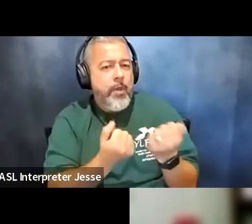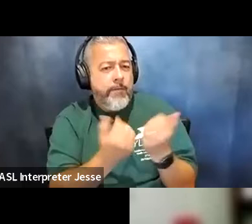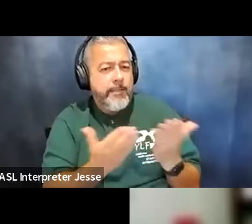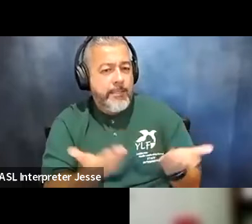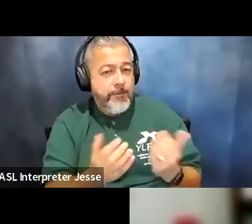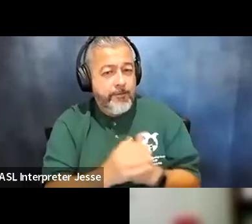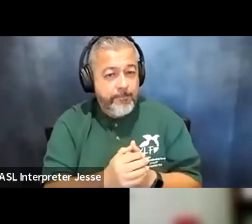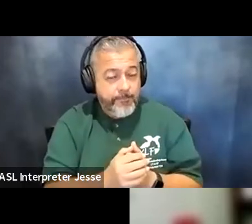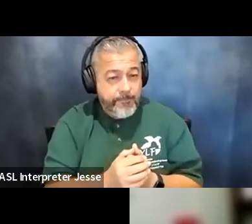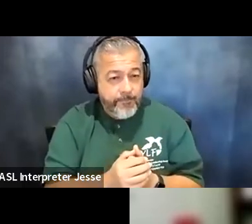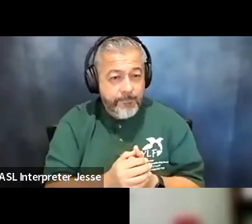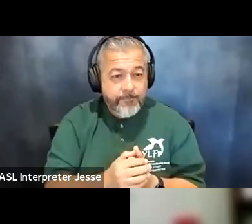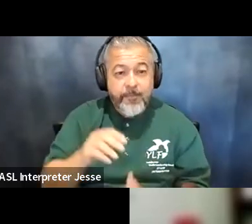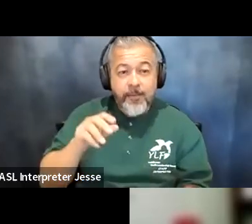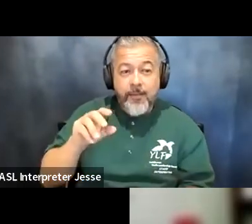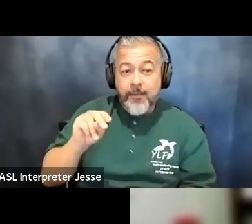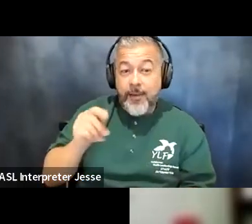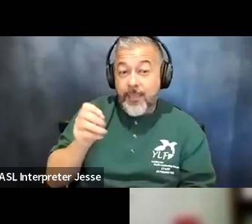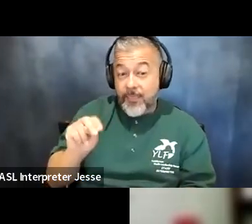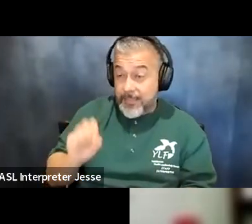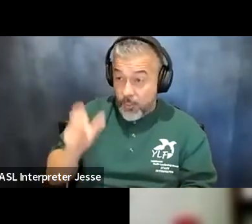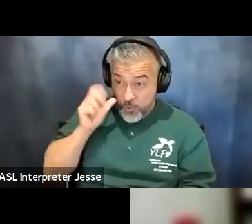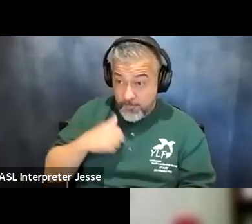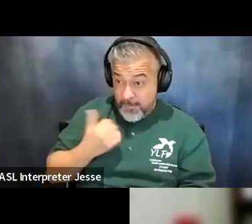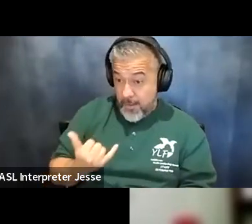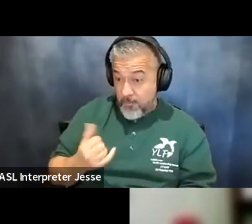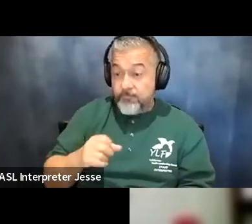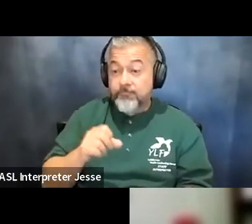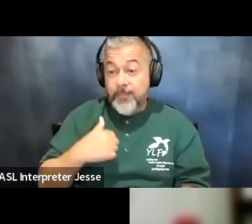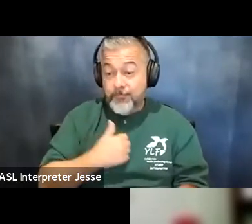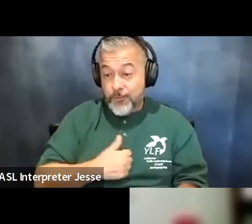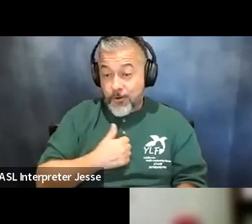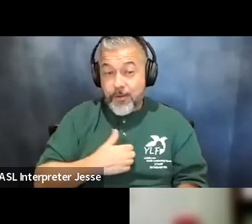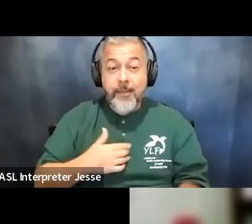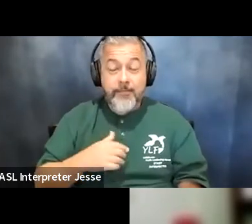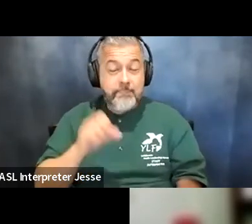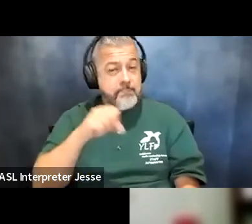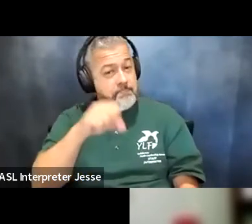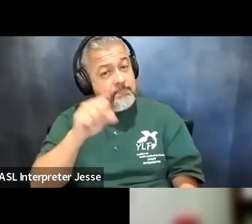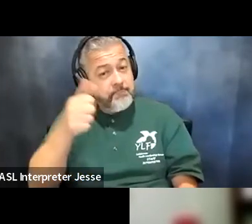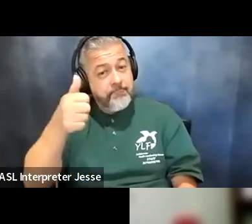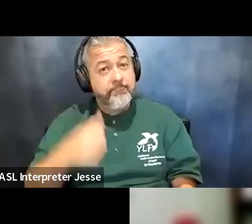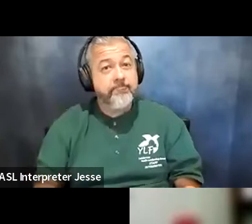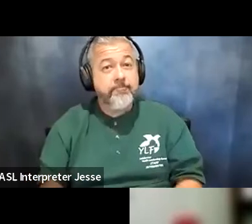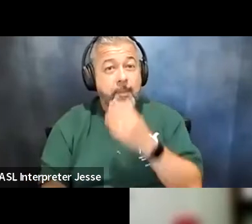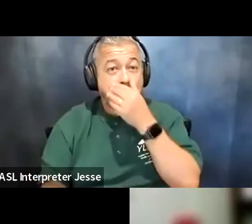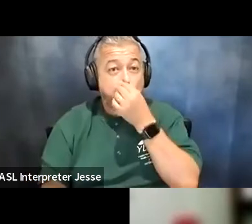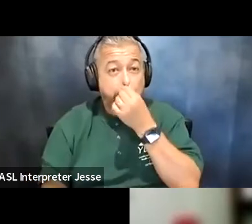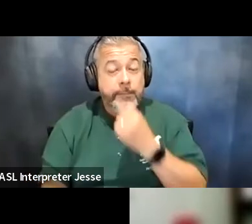so i don't know if joe can you all hear me now i'm sorry my mic okay i would 100